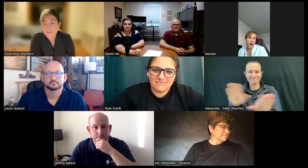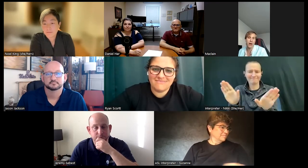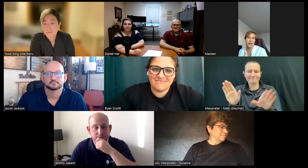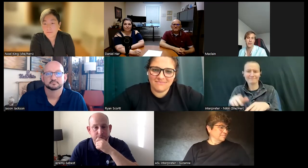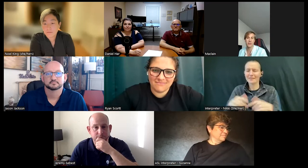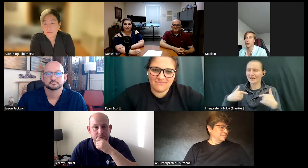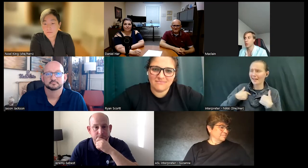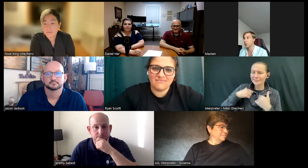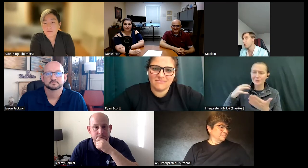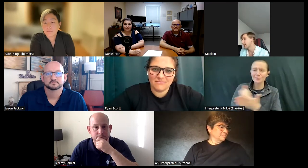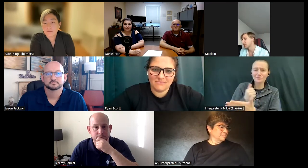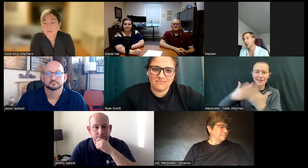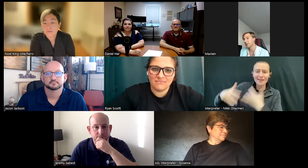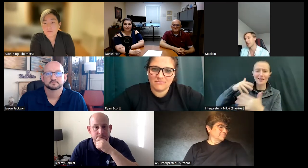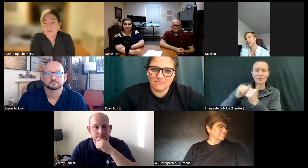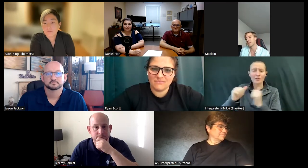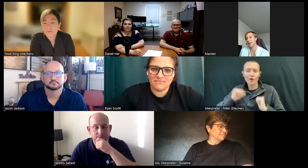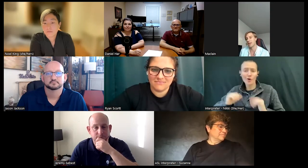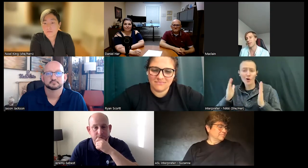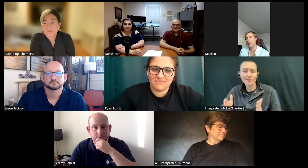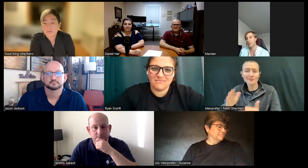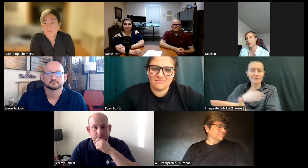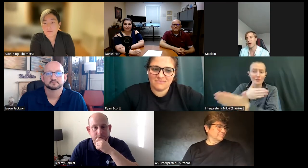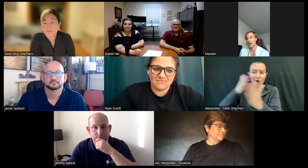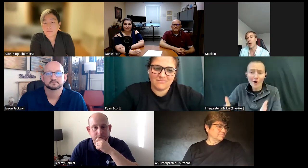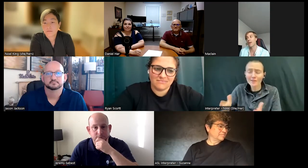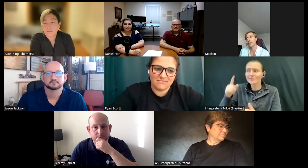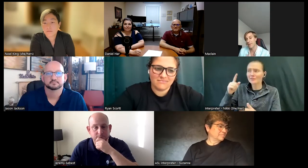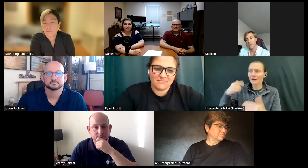lot of artists and do many crazy things I think a lot of people are like wow is